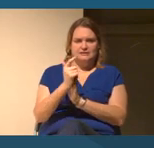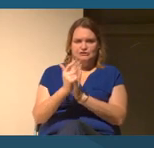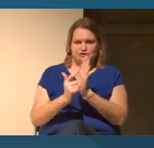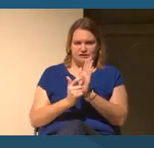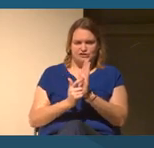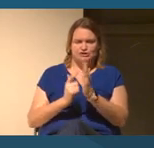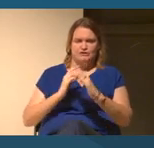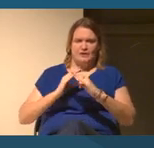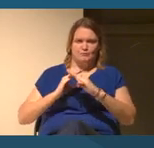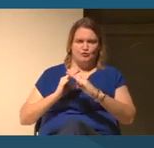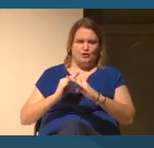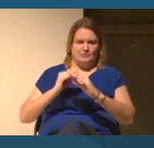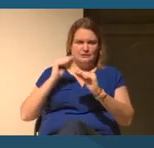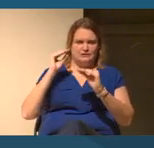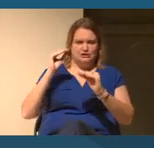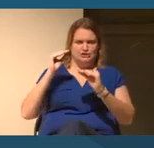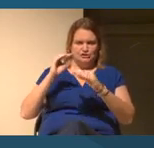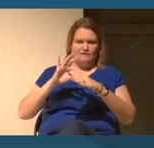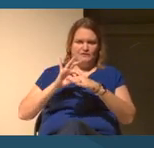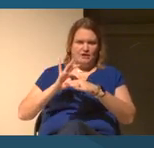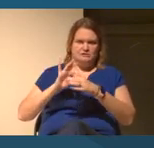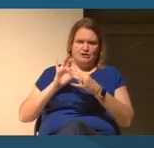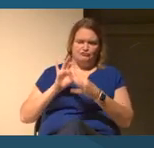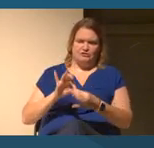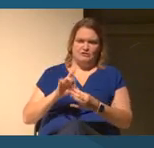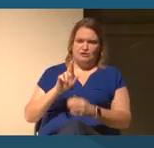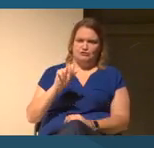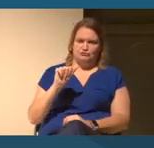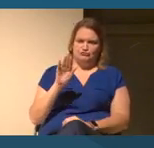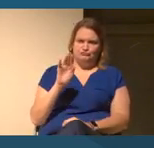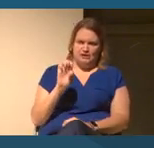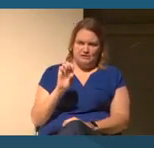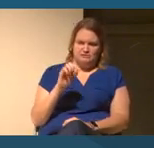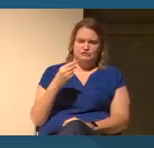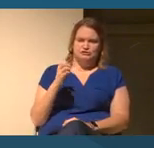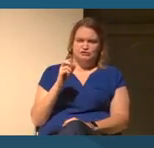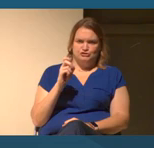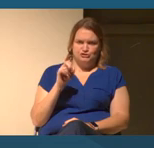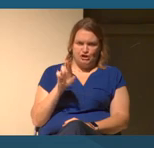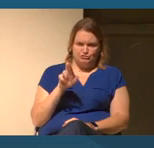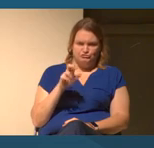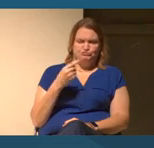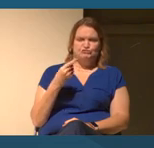prohibit the teaching of content related to race, gender, gender identity.